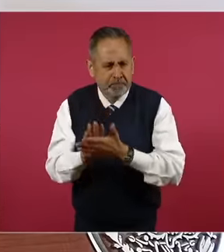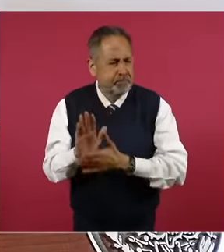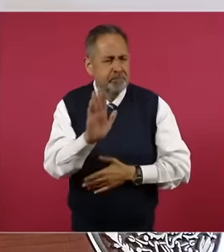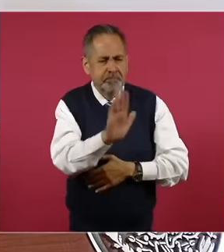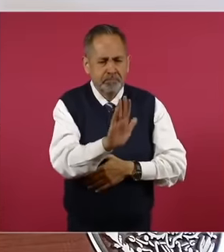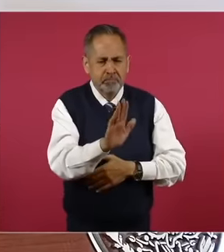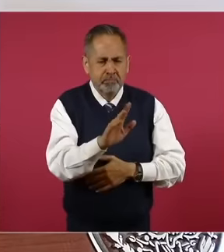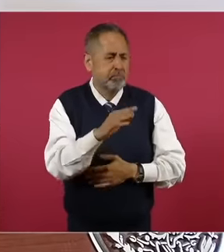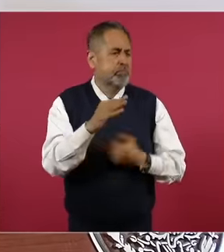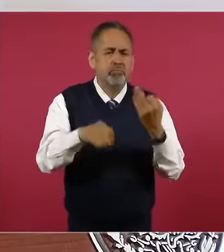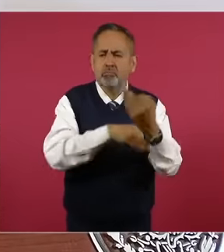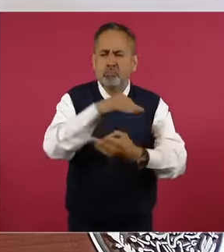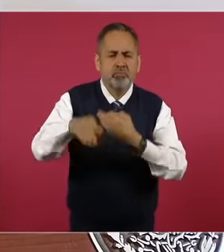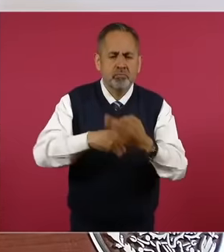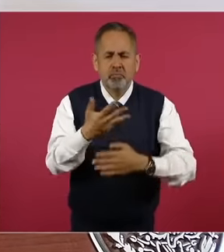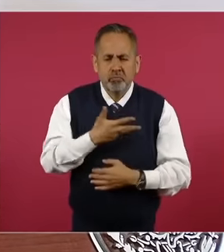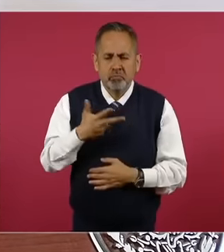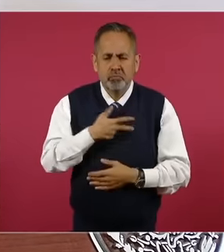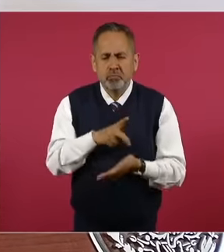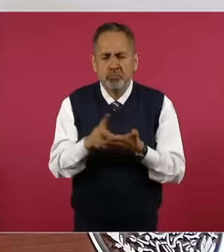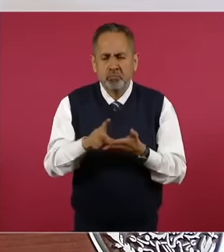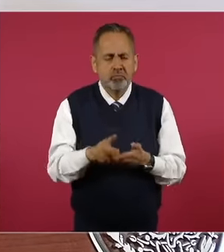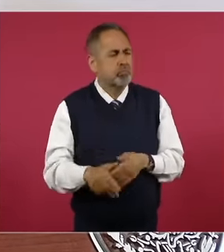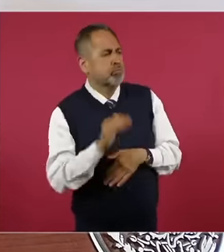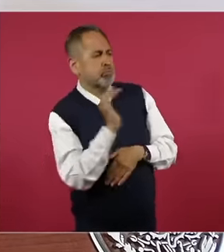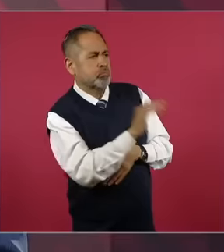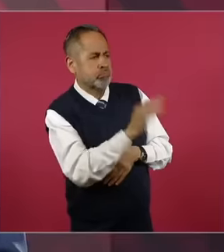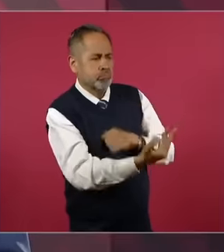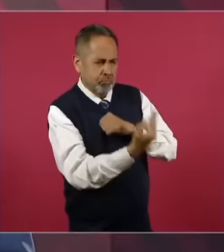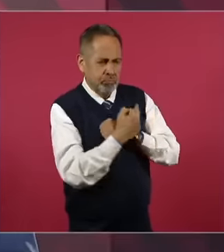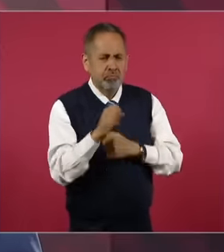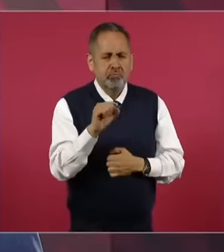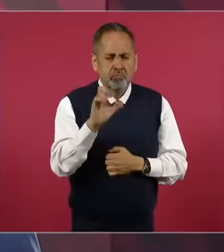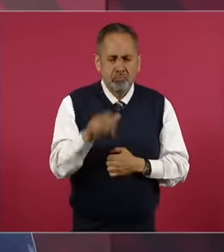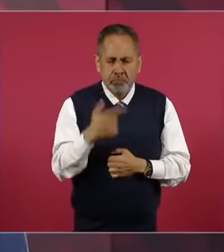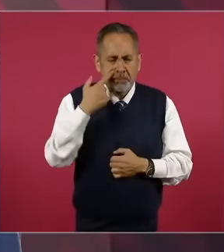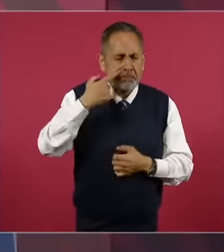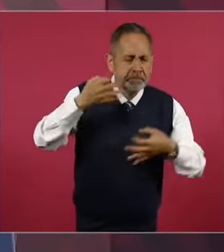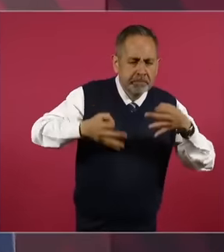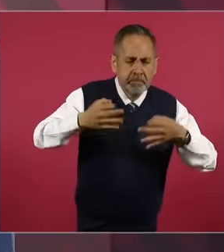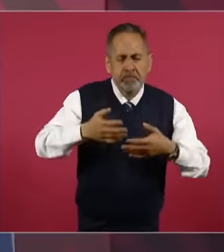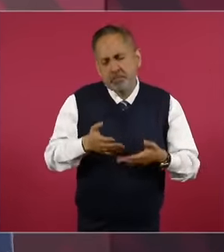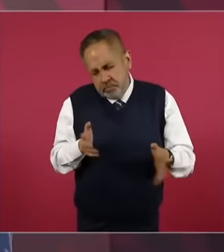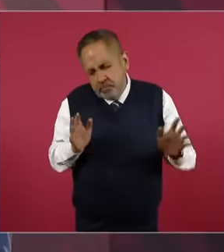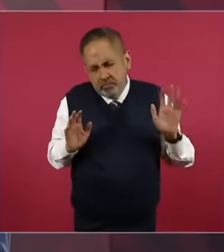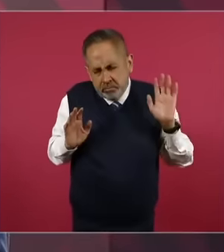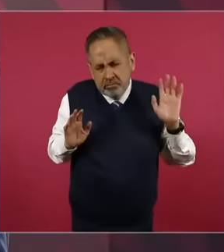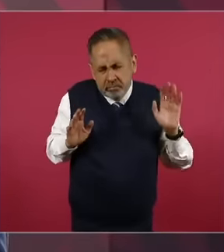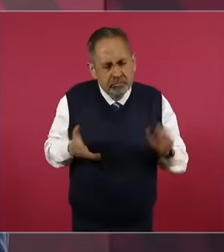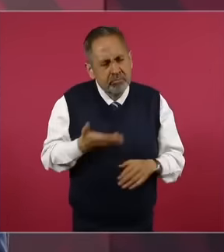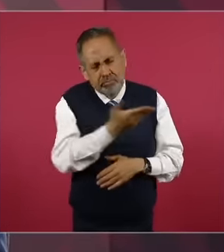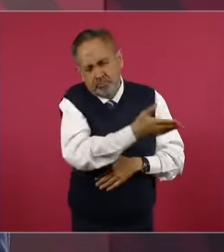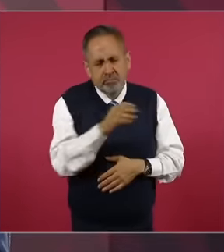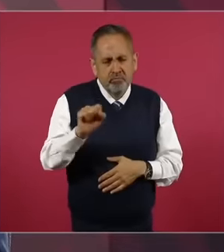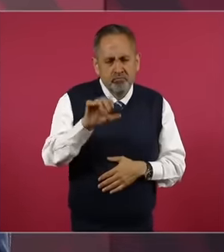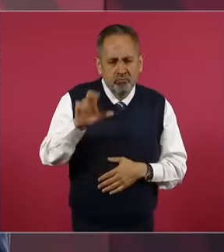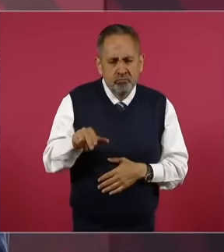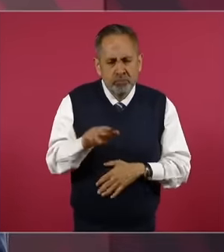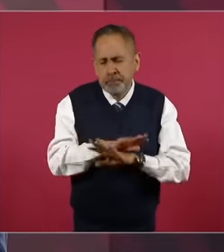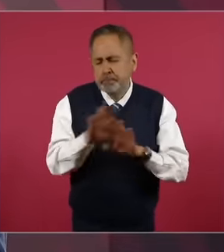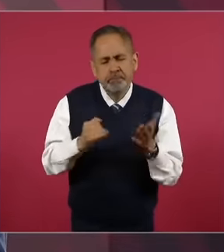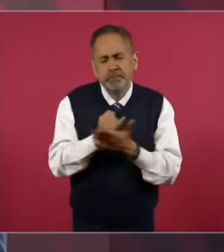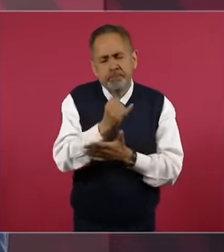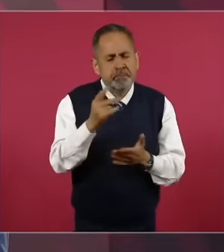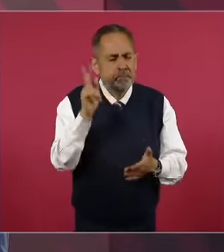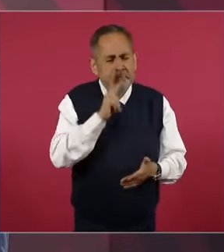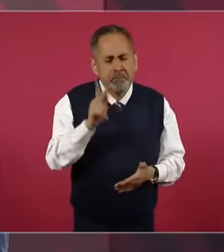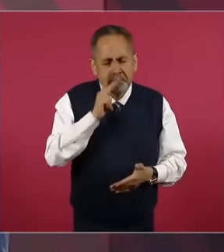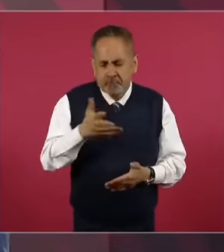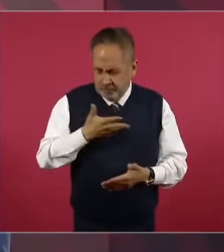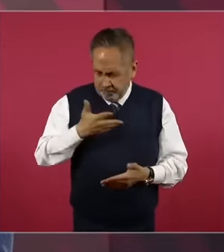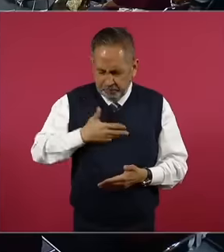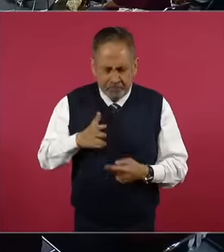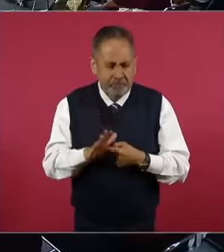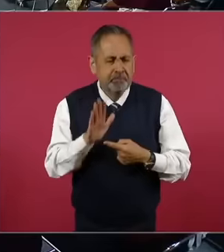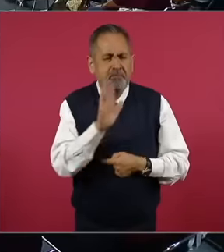all those who contribute their contributions have the right, any citizen does not go to all